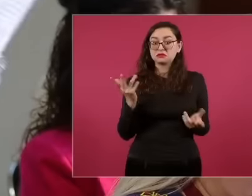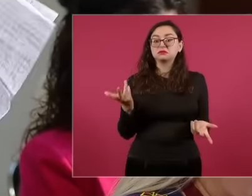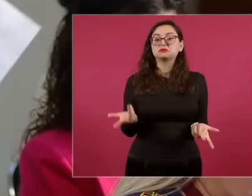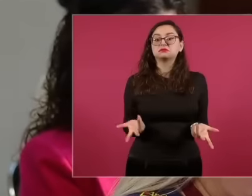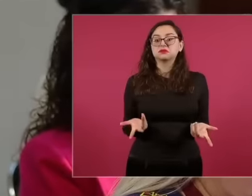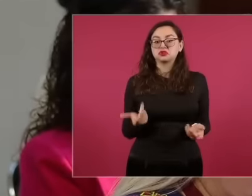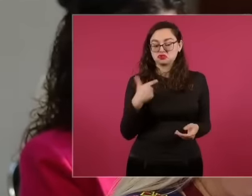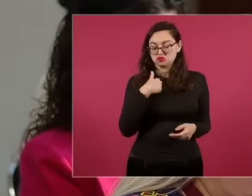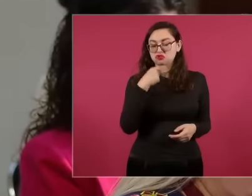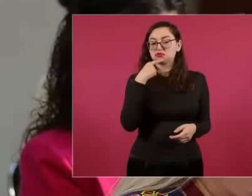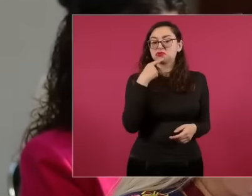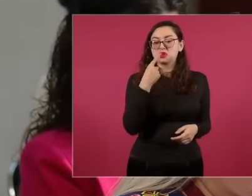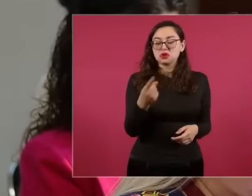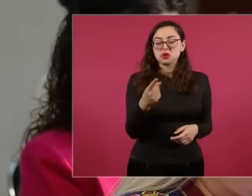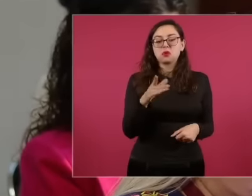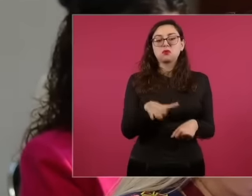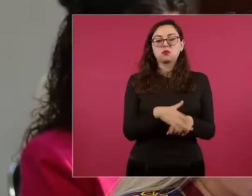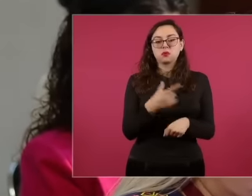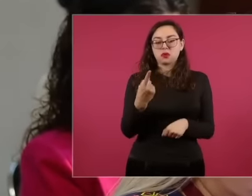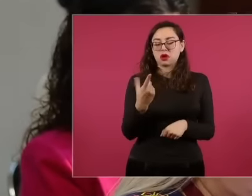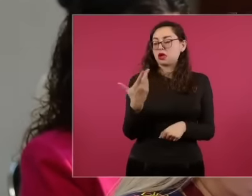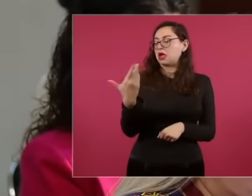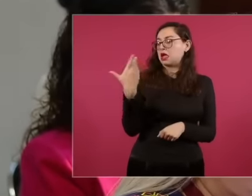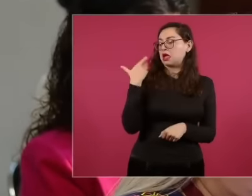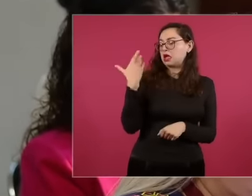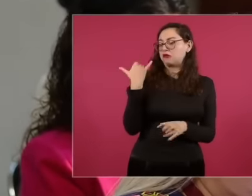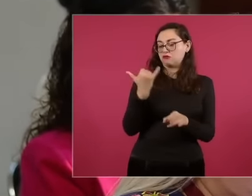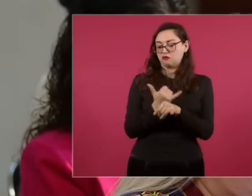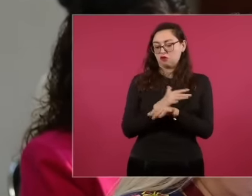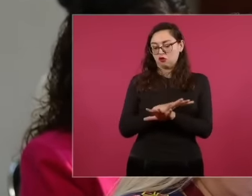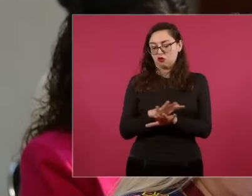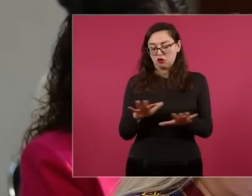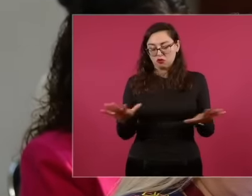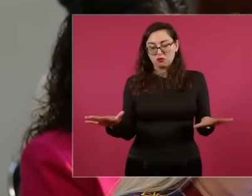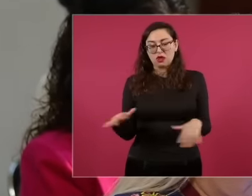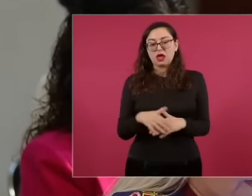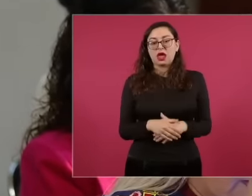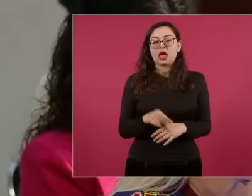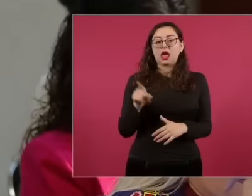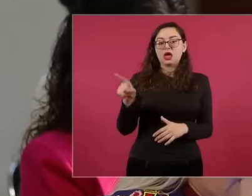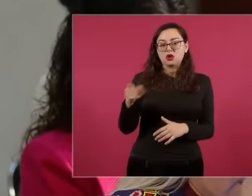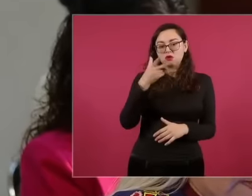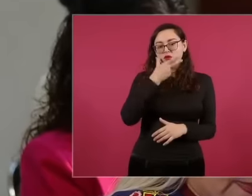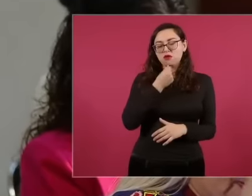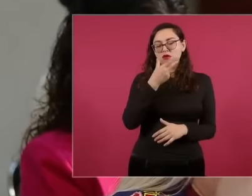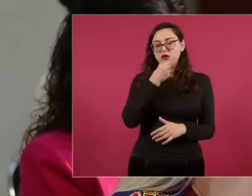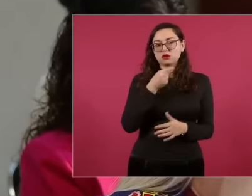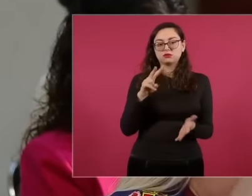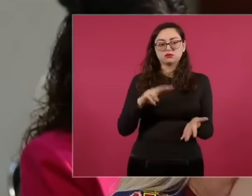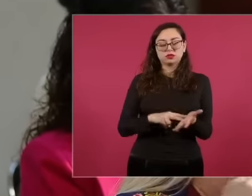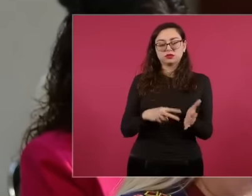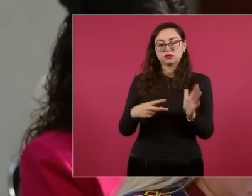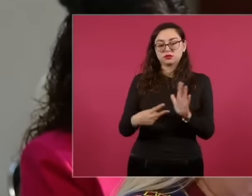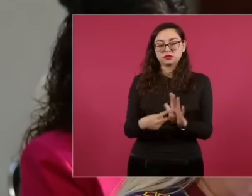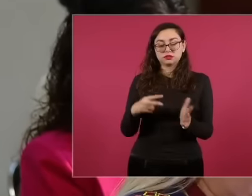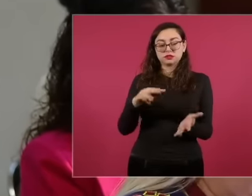had the opportunity right now in the report there was an engineer out there who in fact